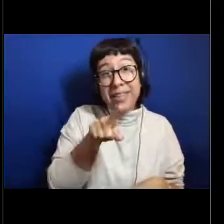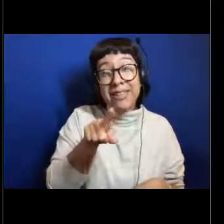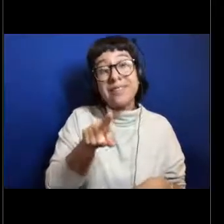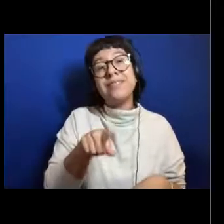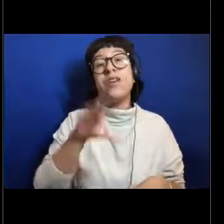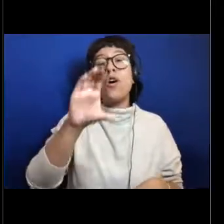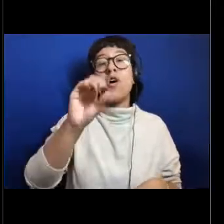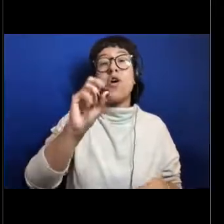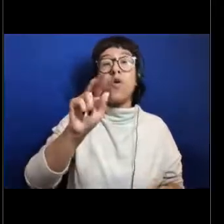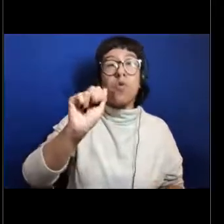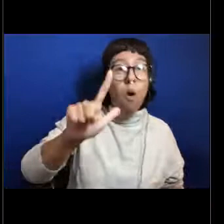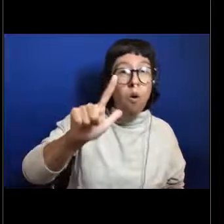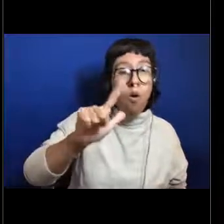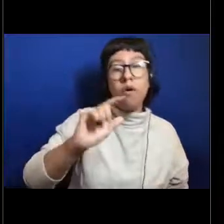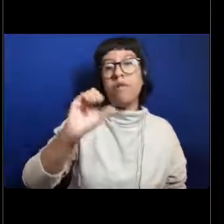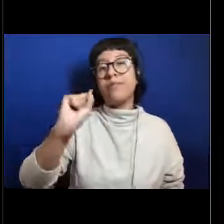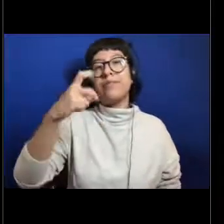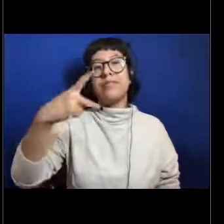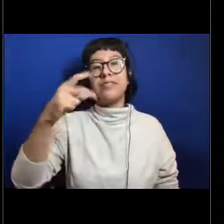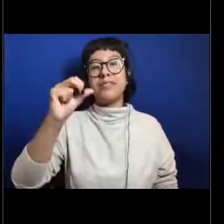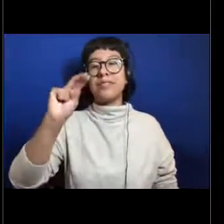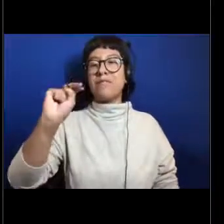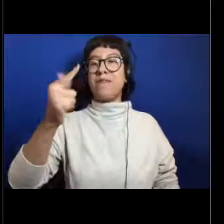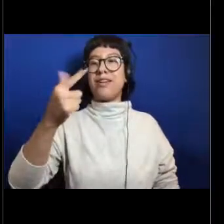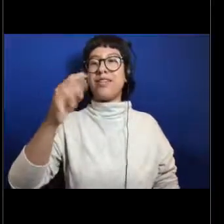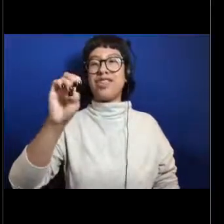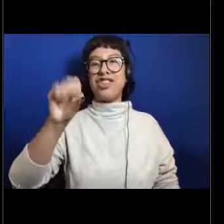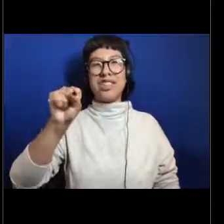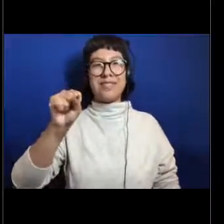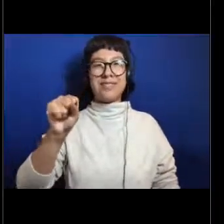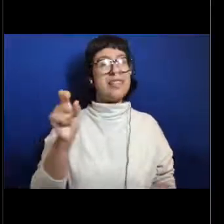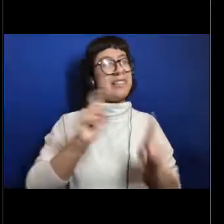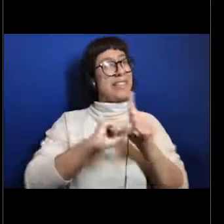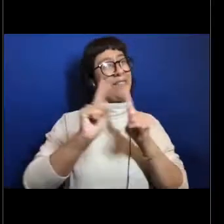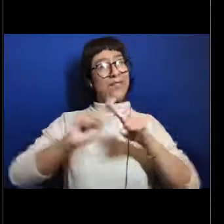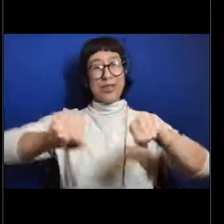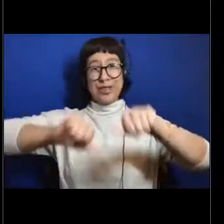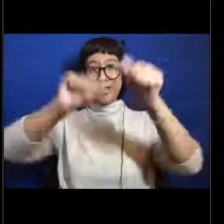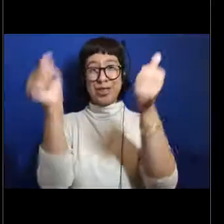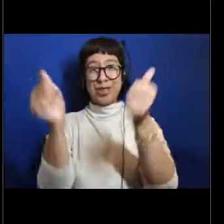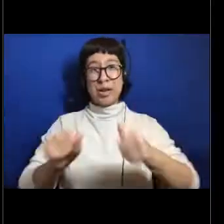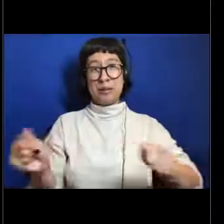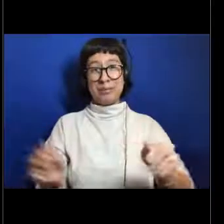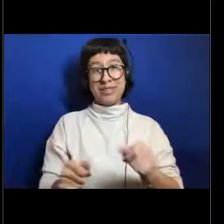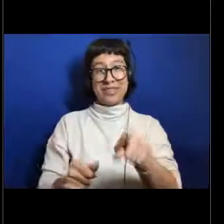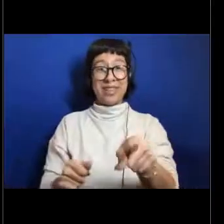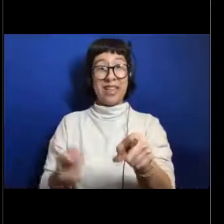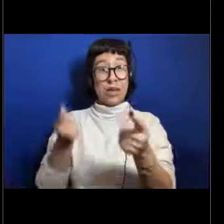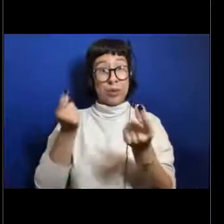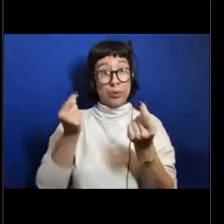or deep sea sponges and they are so uniquely shaped because what they're doing is pulling food down